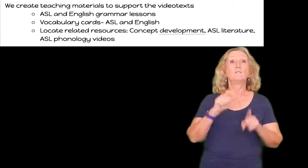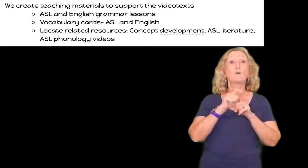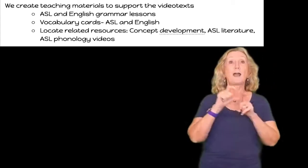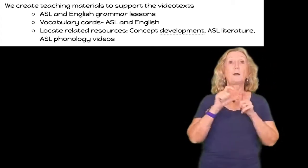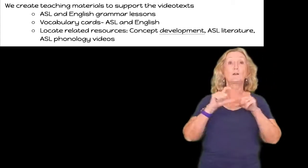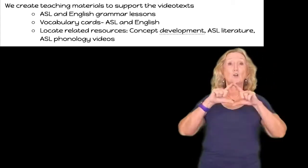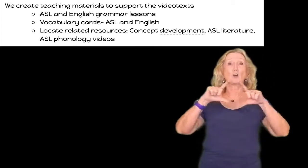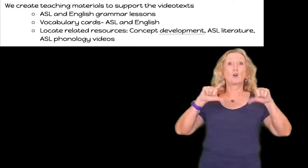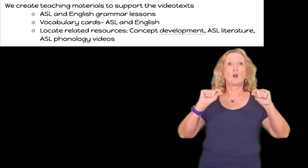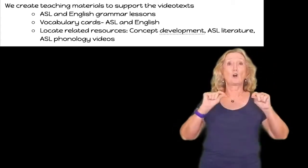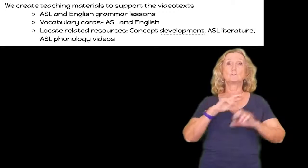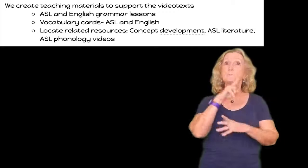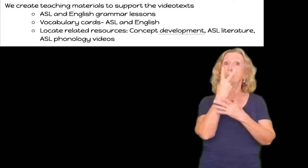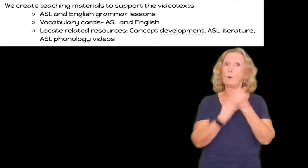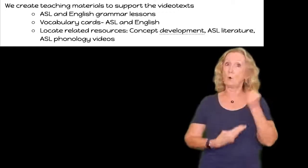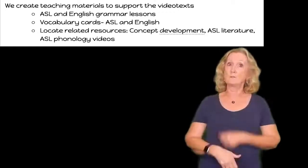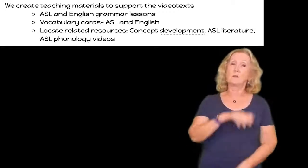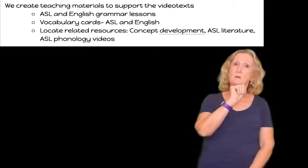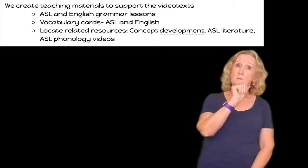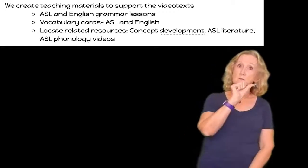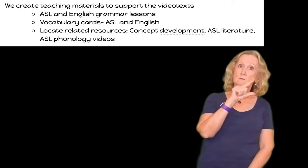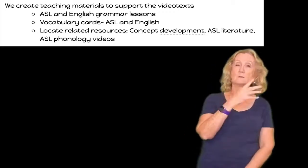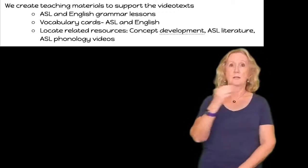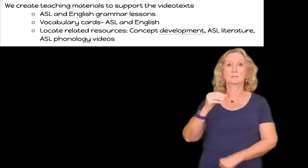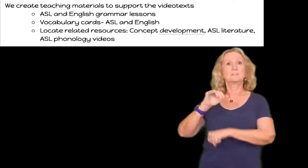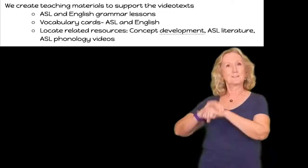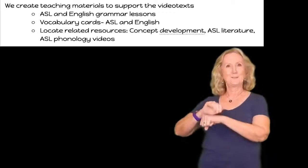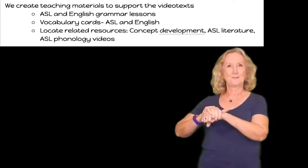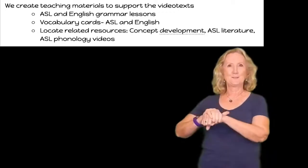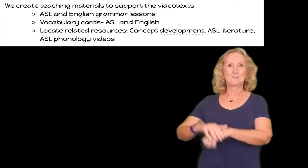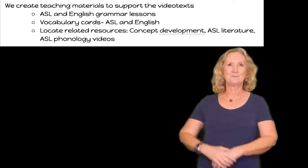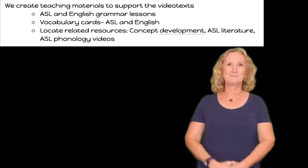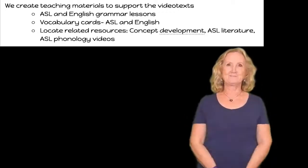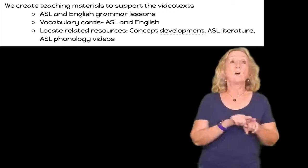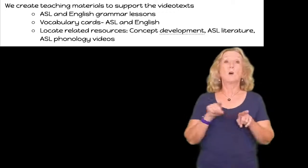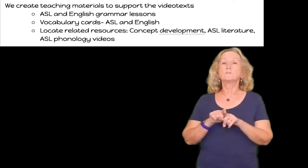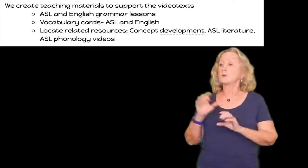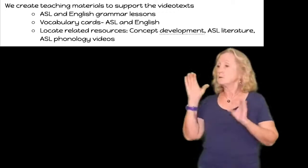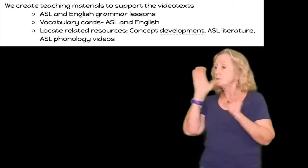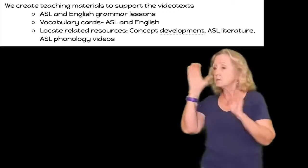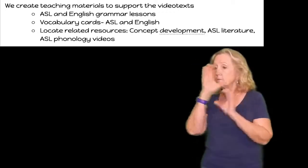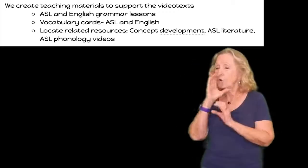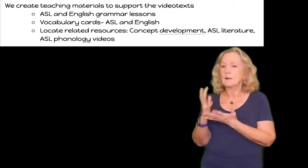vocabulary cards in both asl